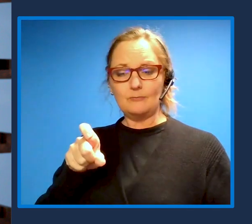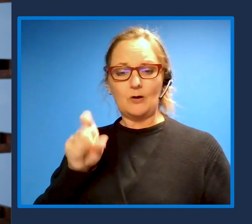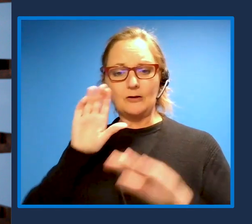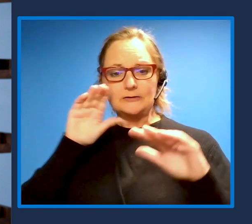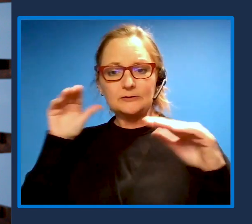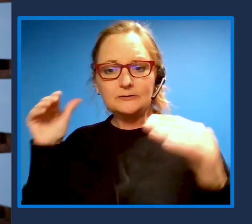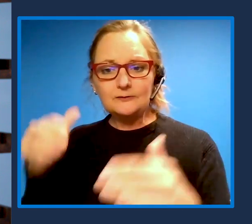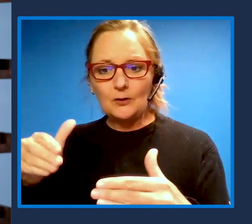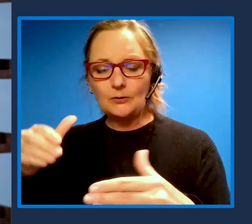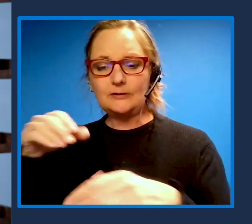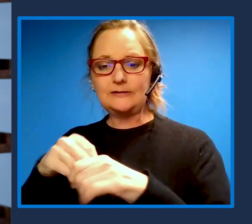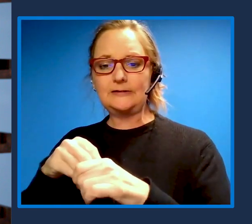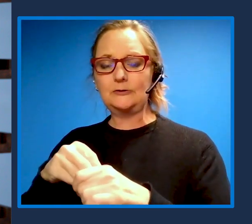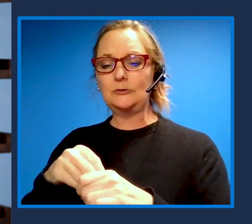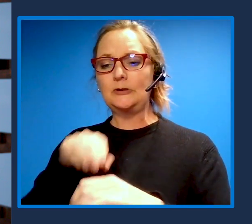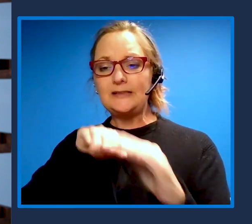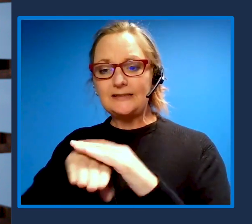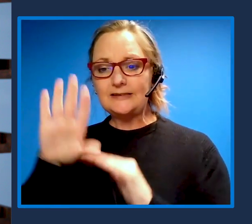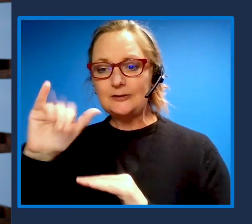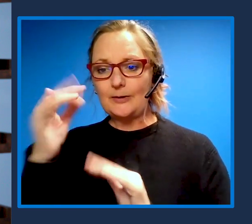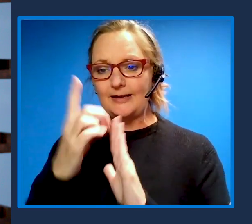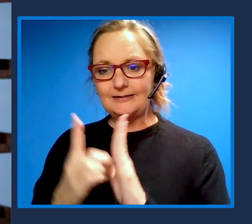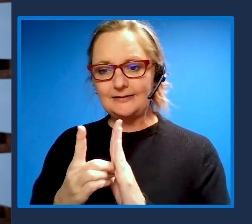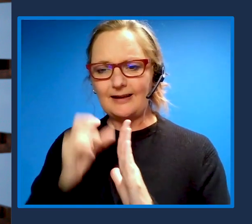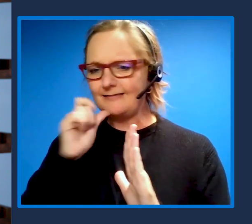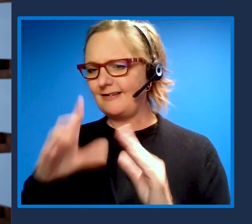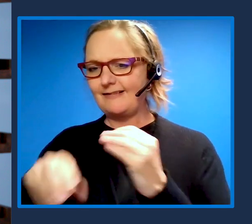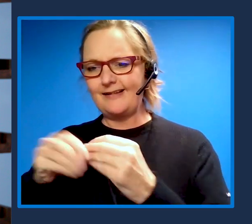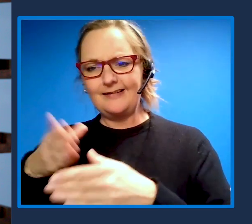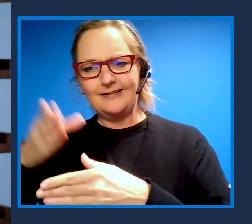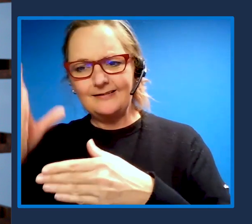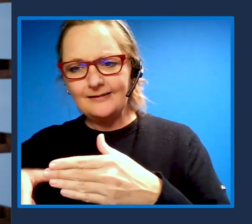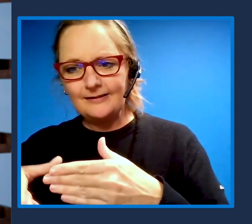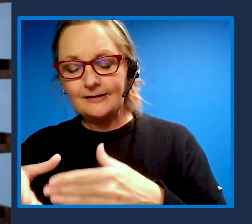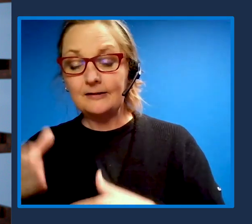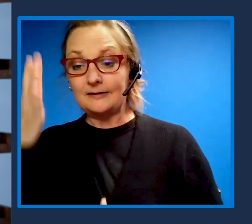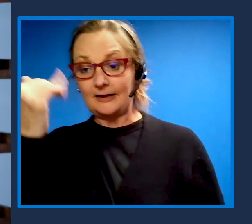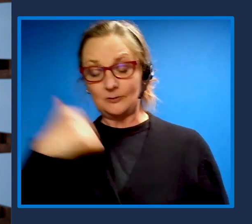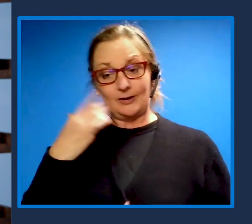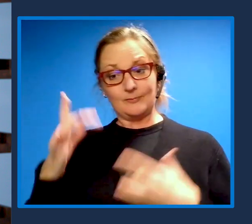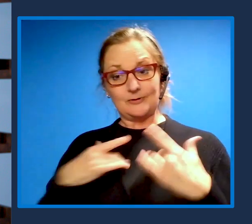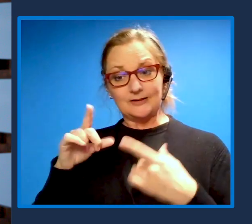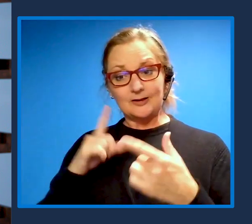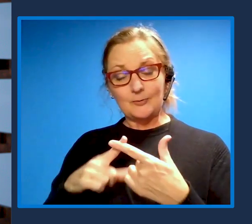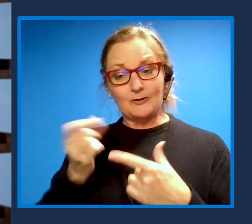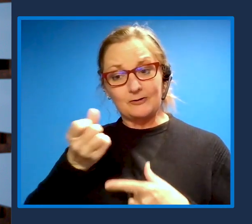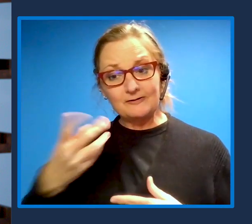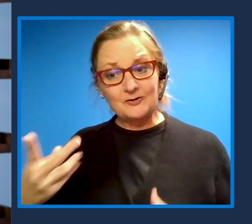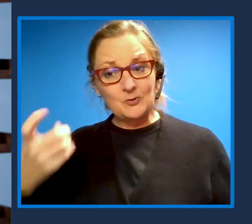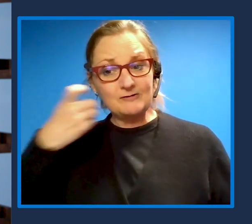rather than just bolting it on afterwards. That's why I'm so excited about few of our recent announcements.